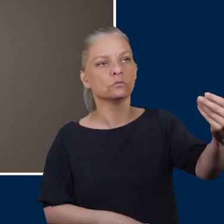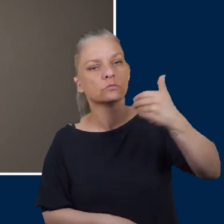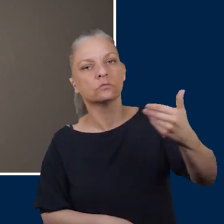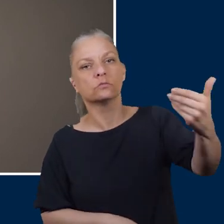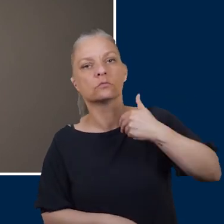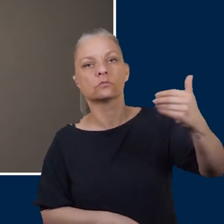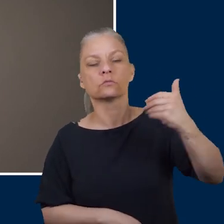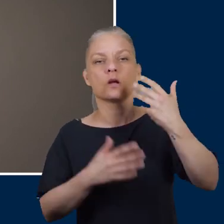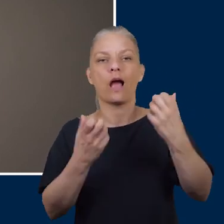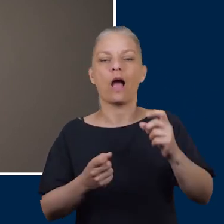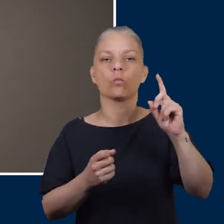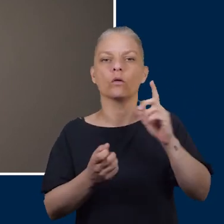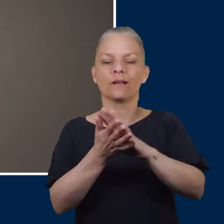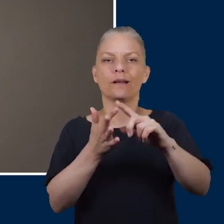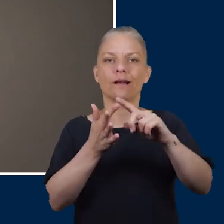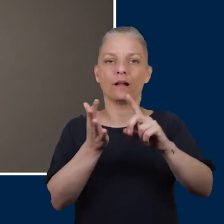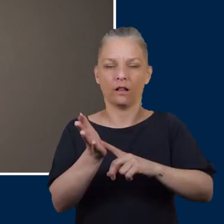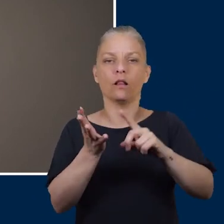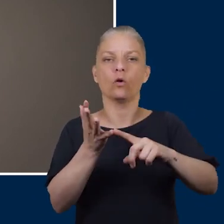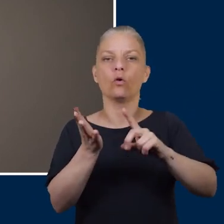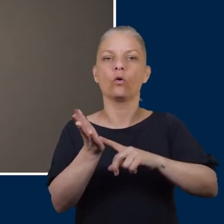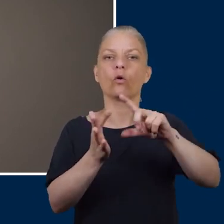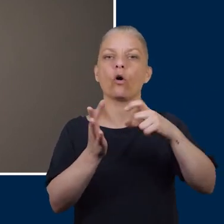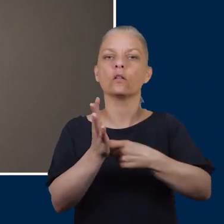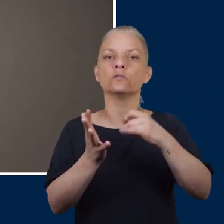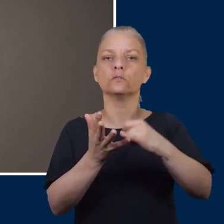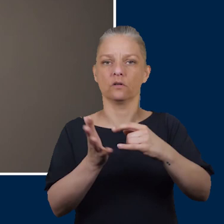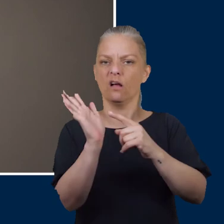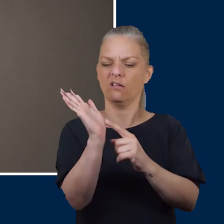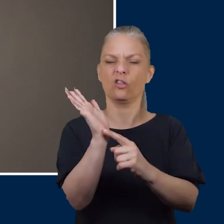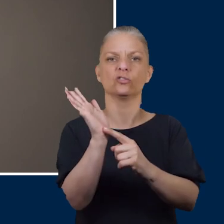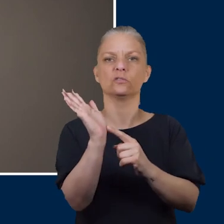put their foot in a hot water bottle and fallen asleep and if they've got neuropathy they don't